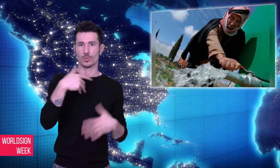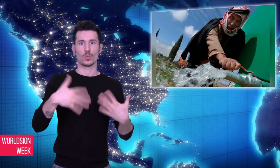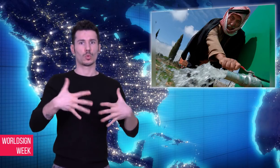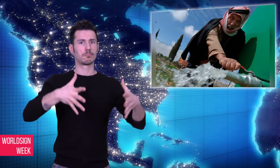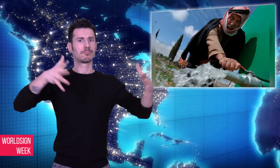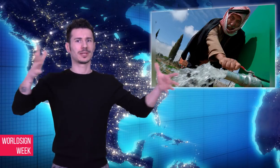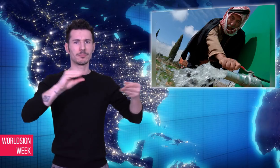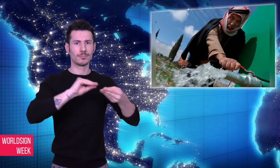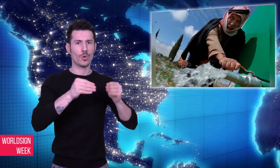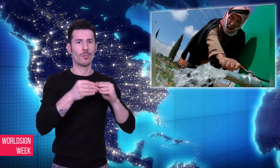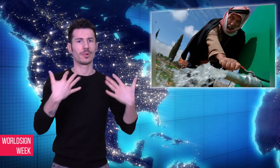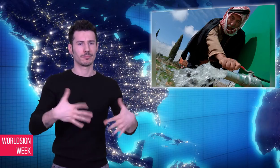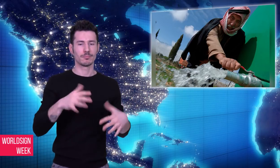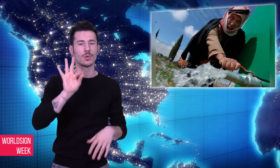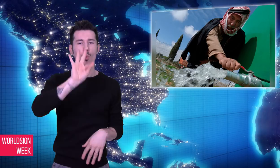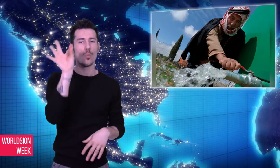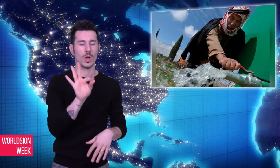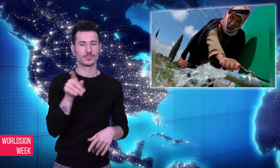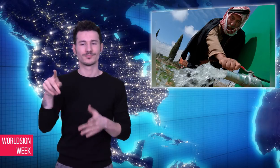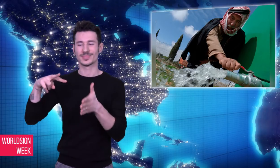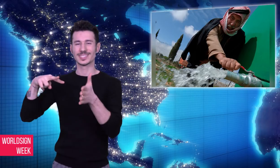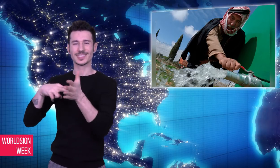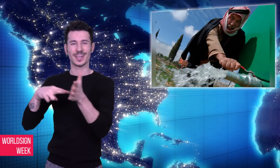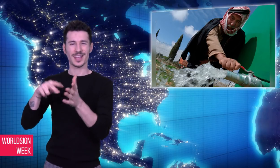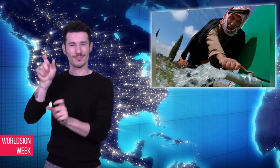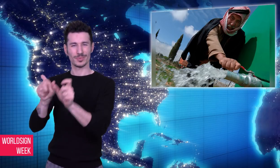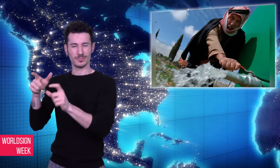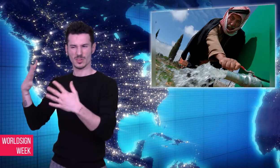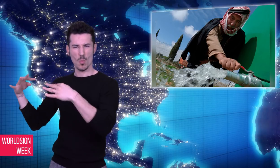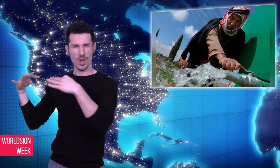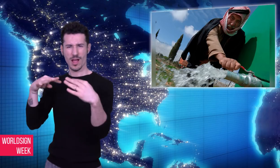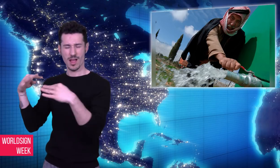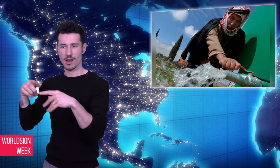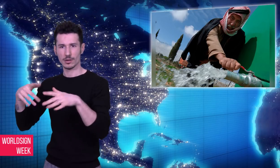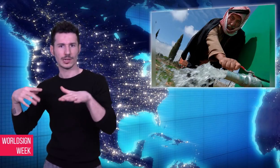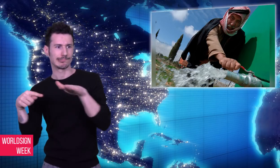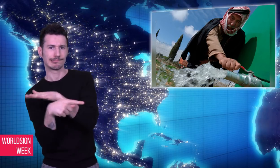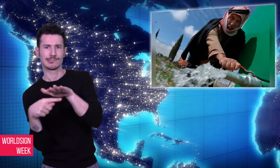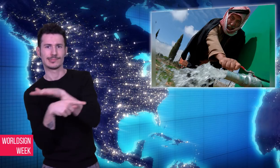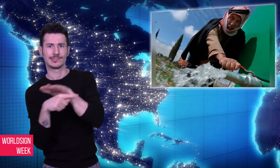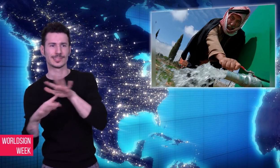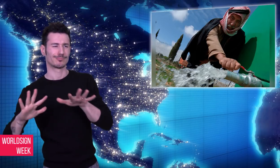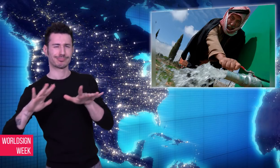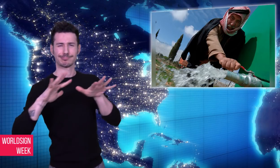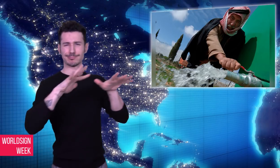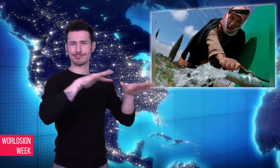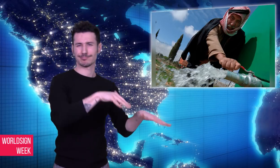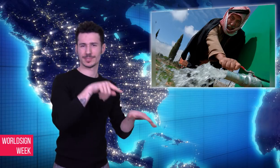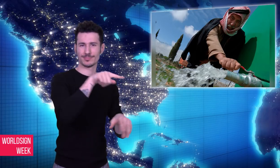experienced a surge in its population